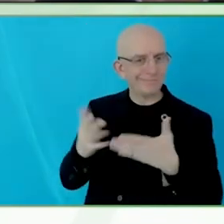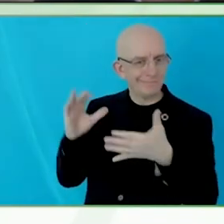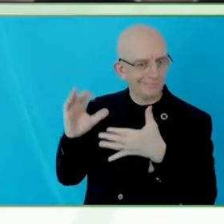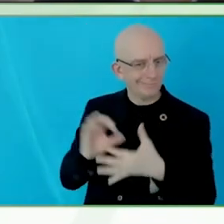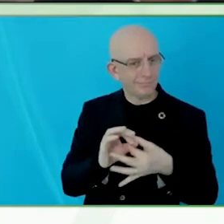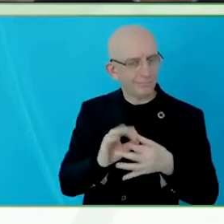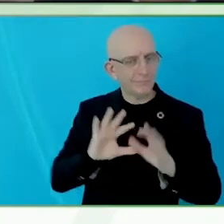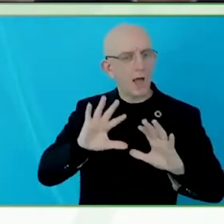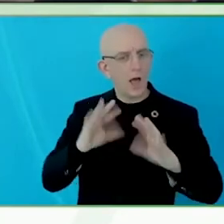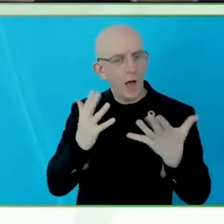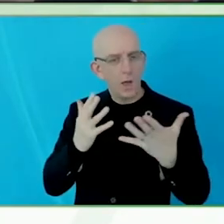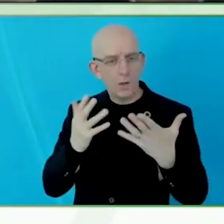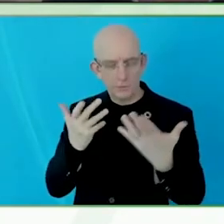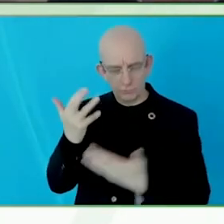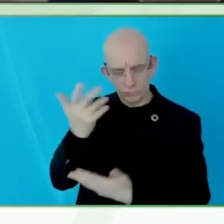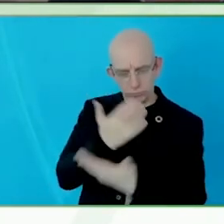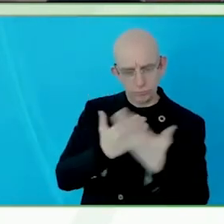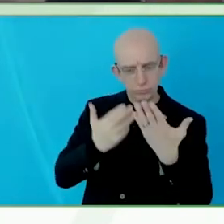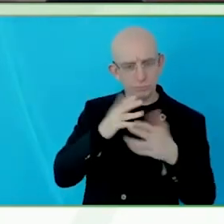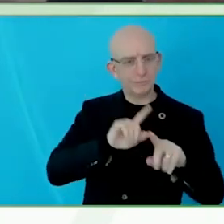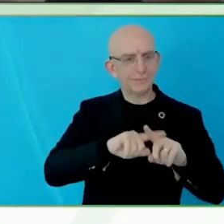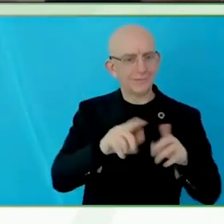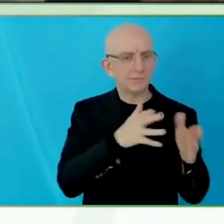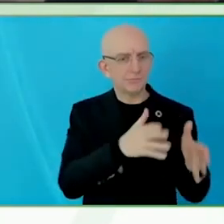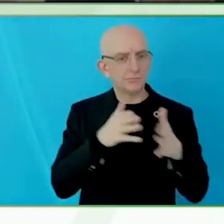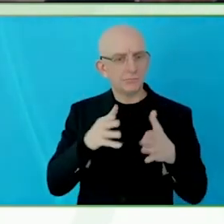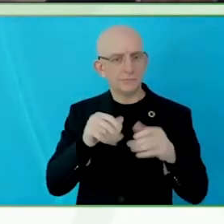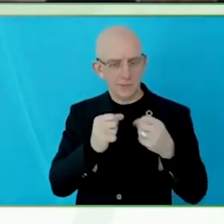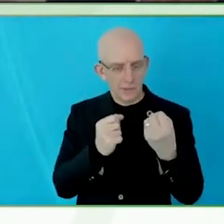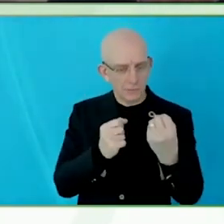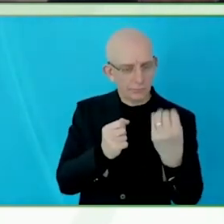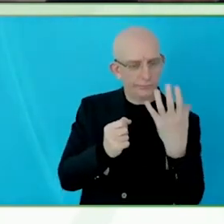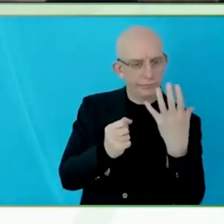And significantly, used the findings for my data exploration.